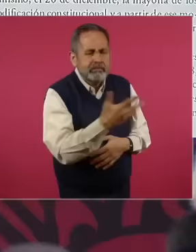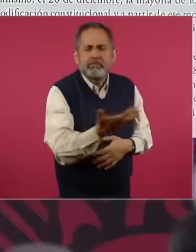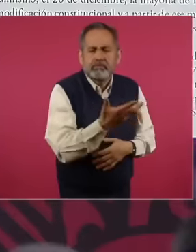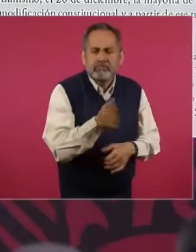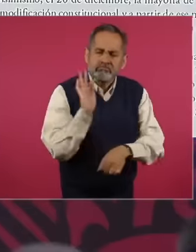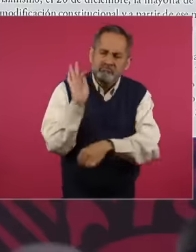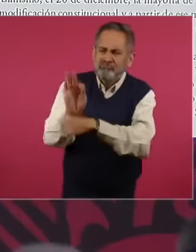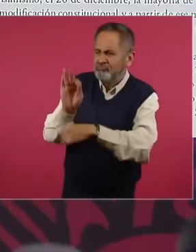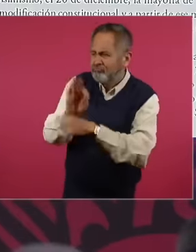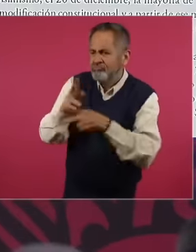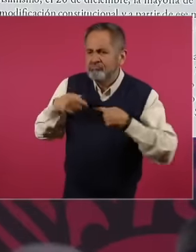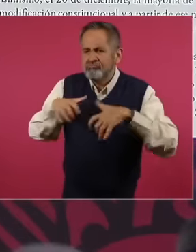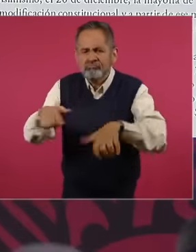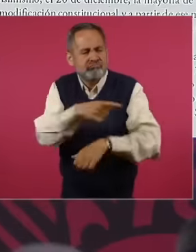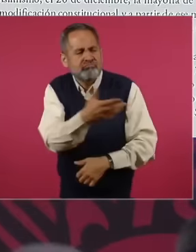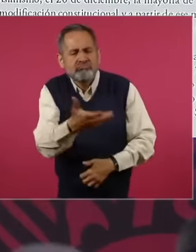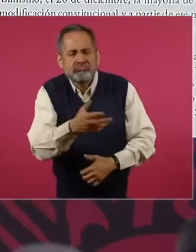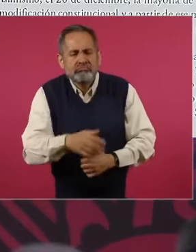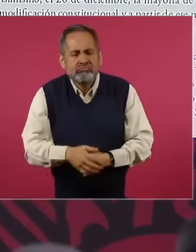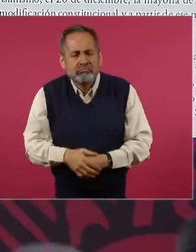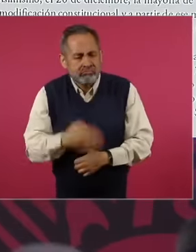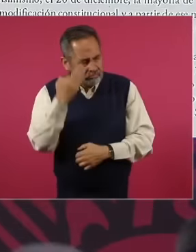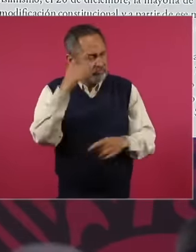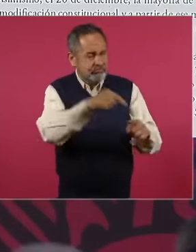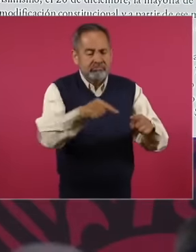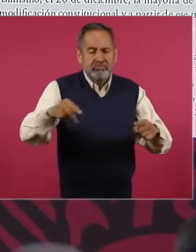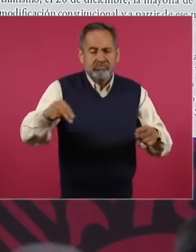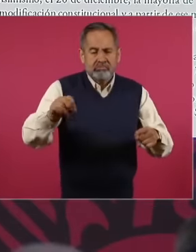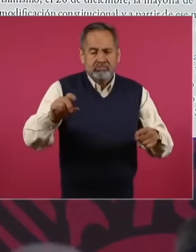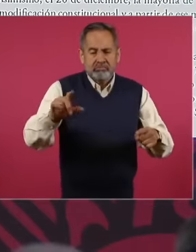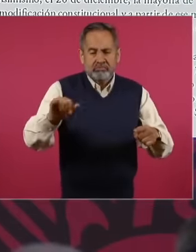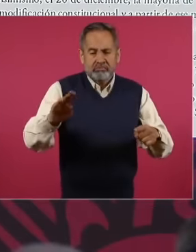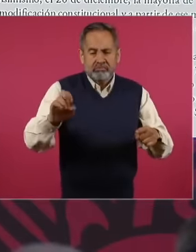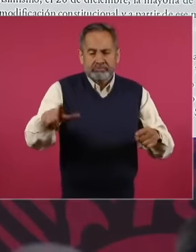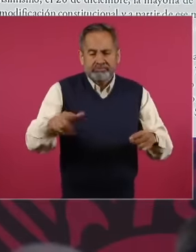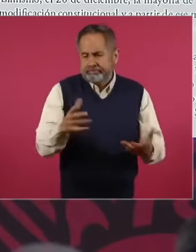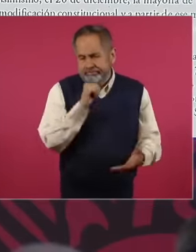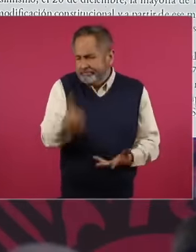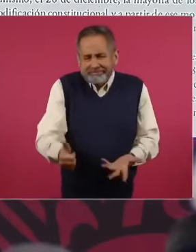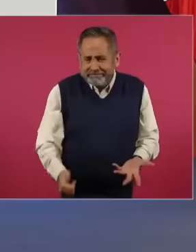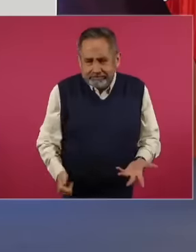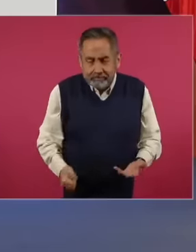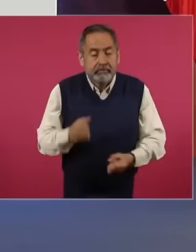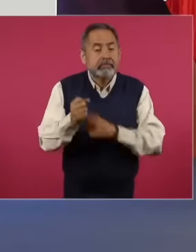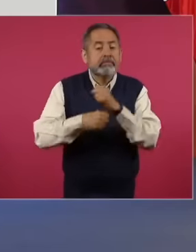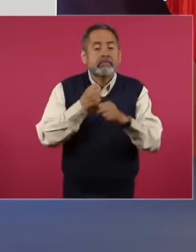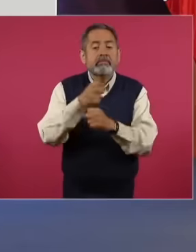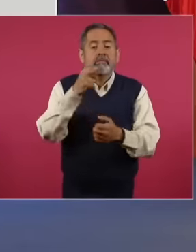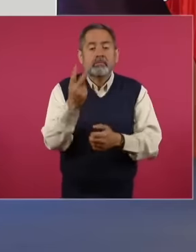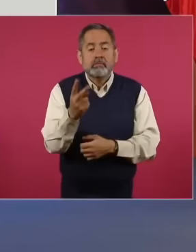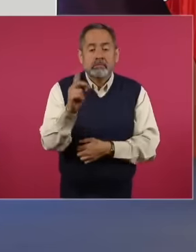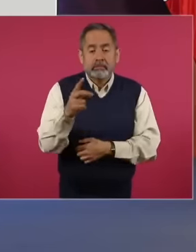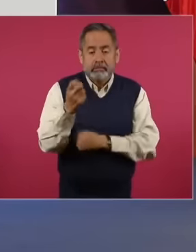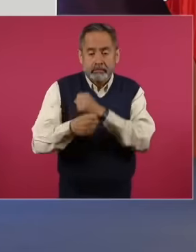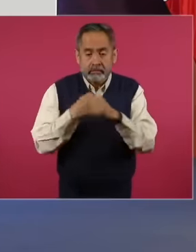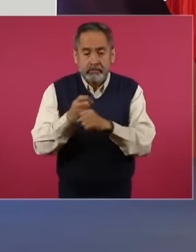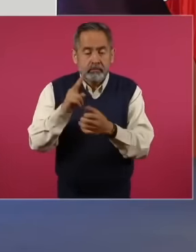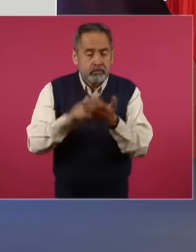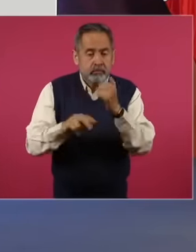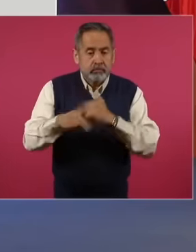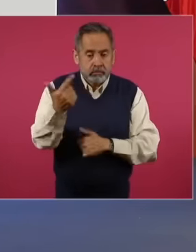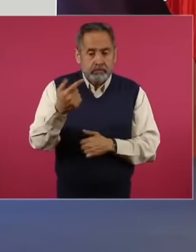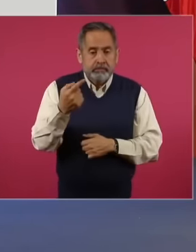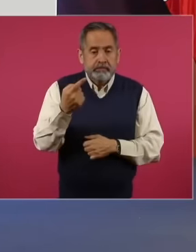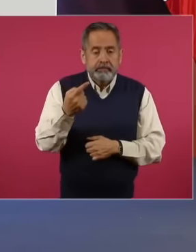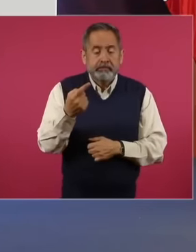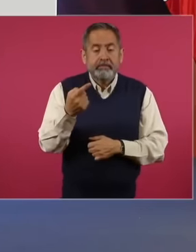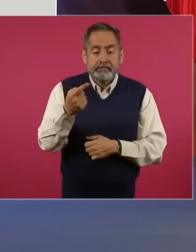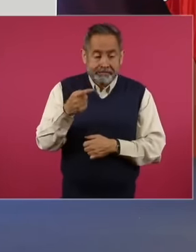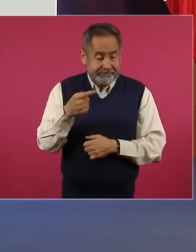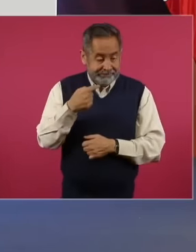people in the neoliberal period, on December 2, 2012, the day after taking office